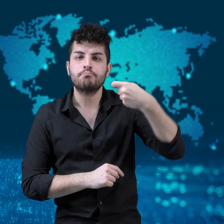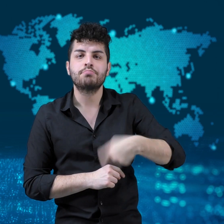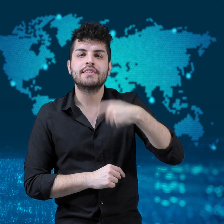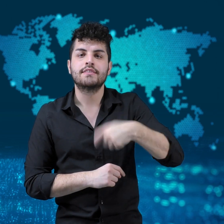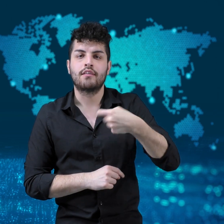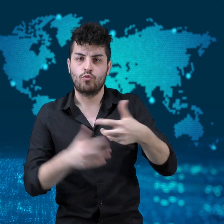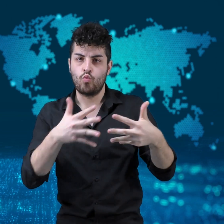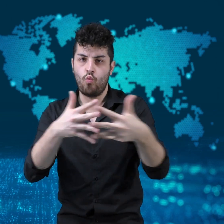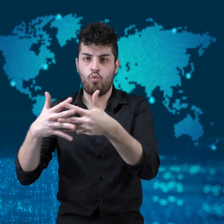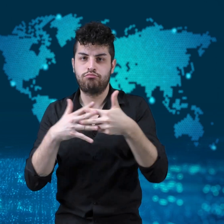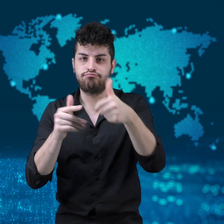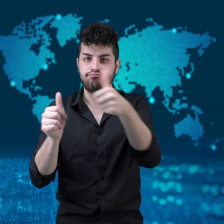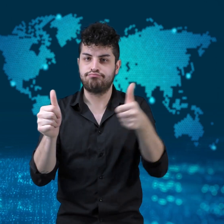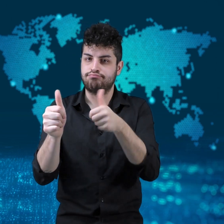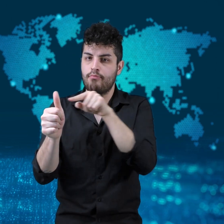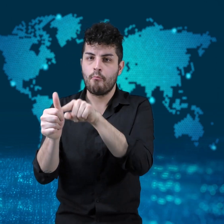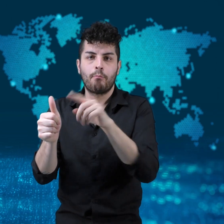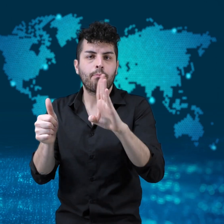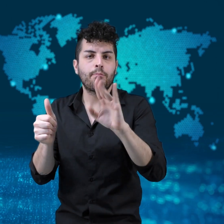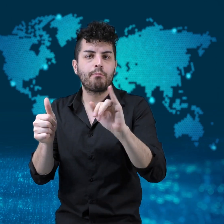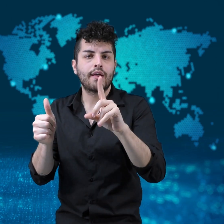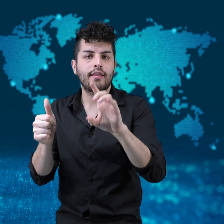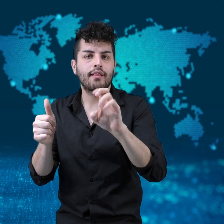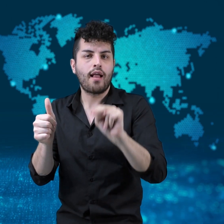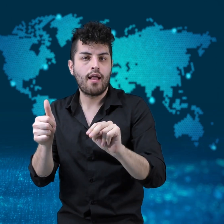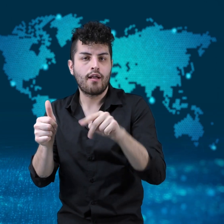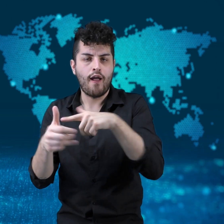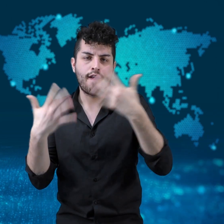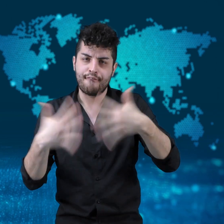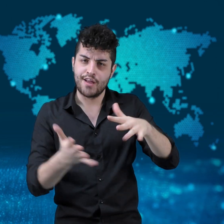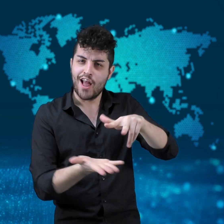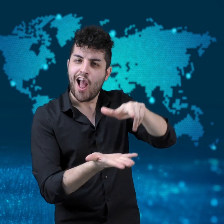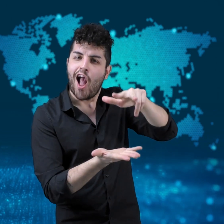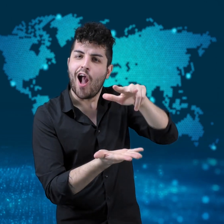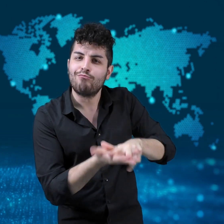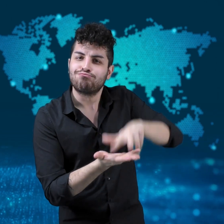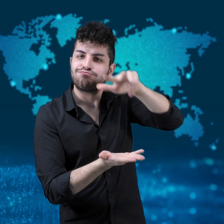was also confirmed as Vice President.